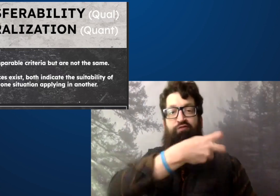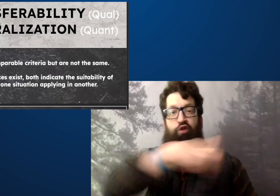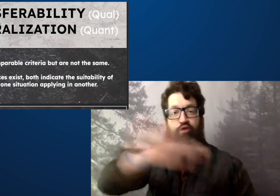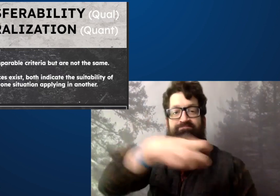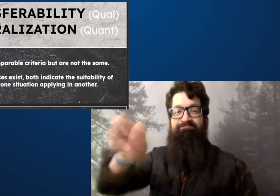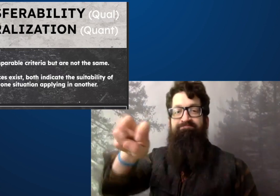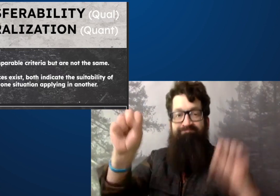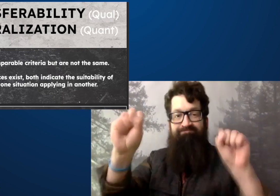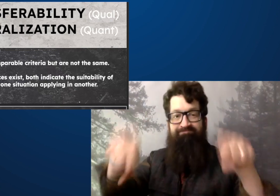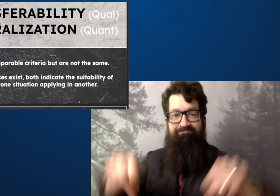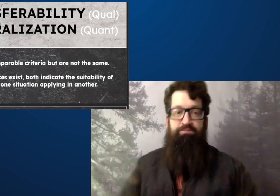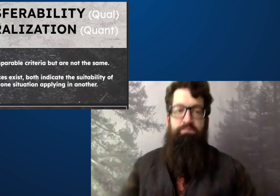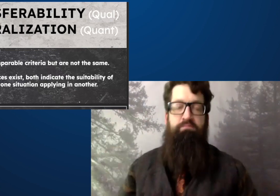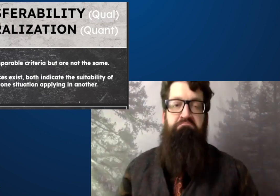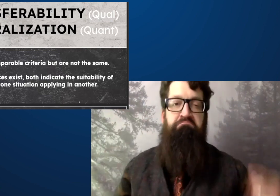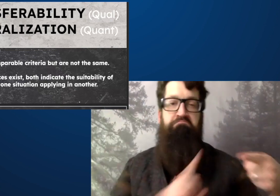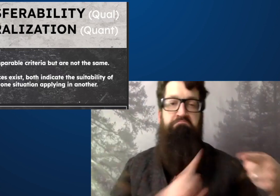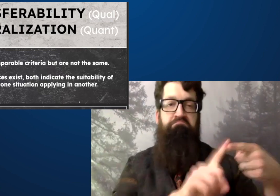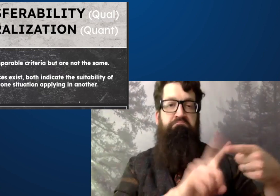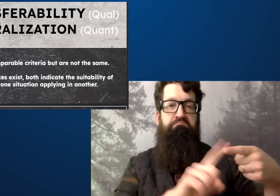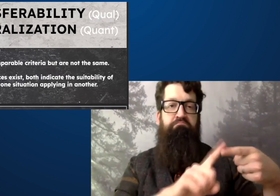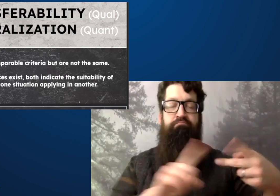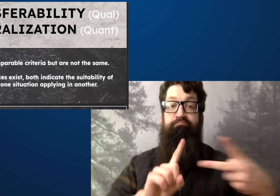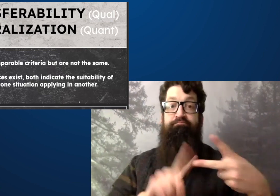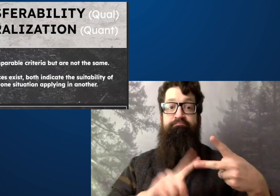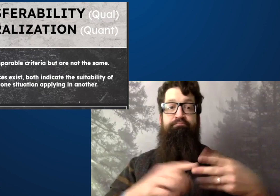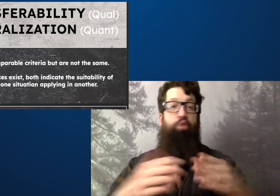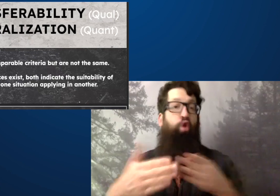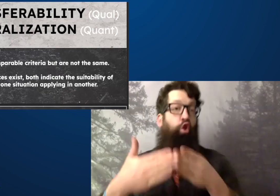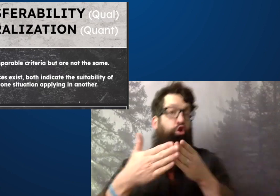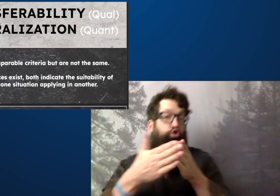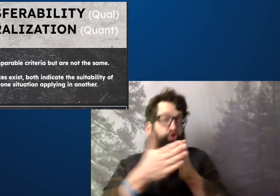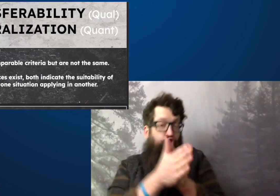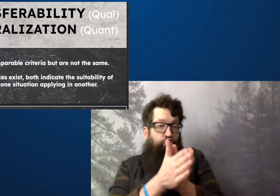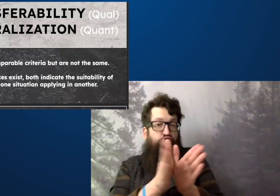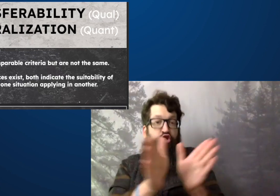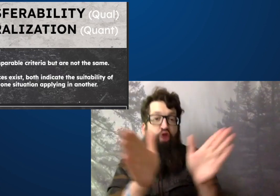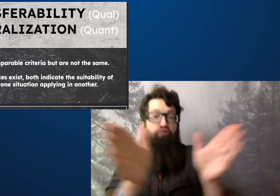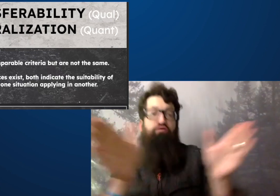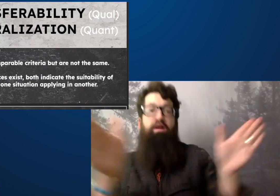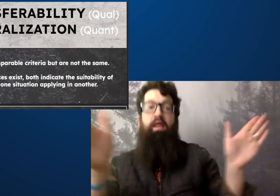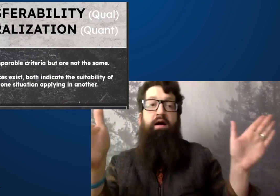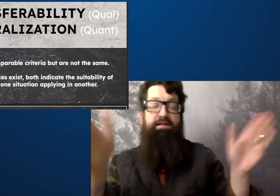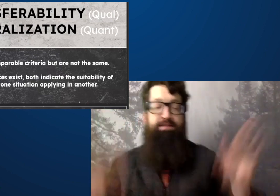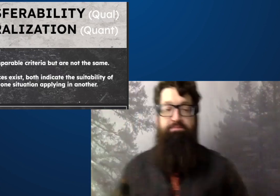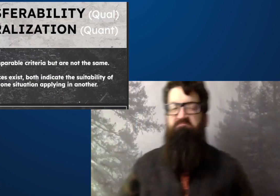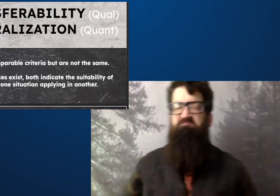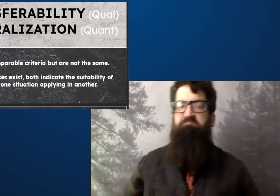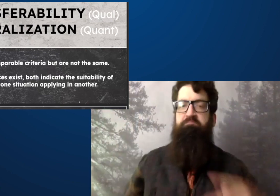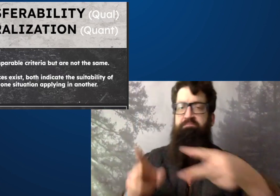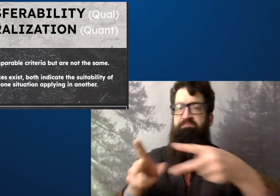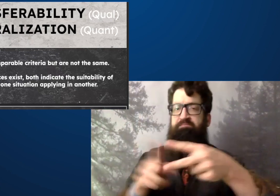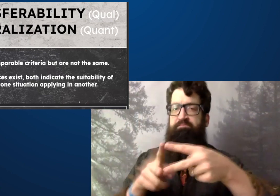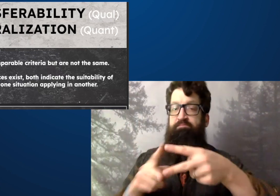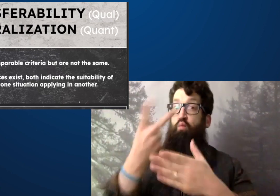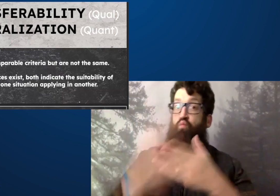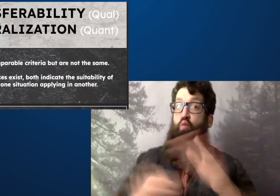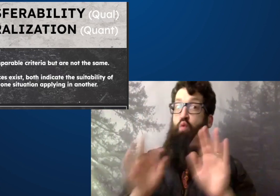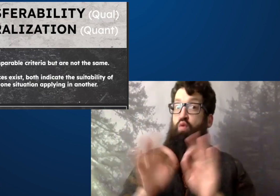One of them is called transferability. The second one is called generalization.